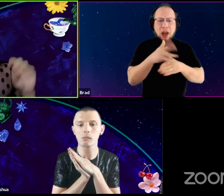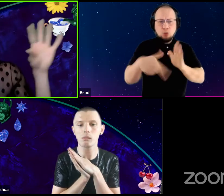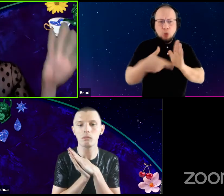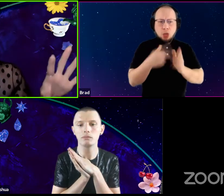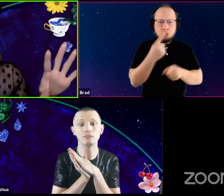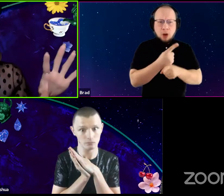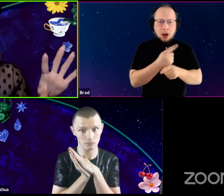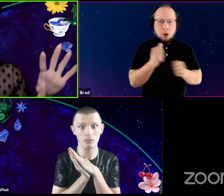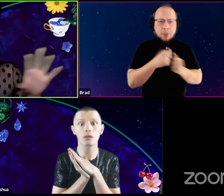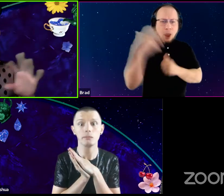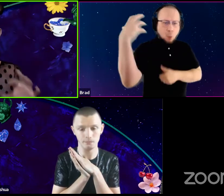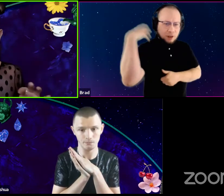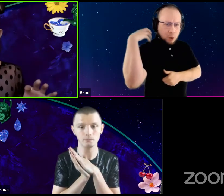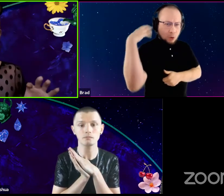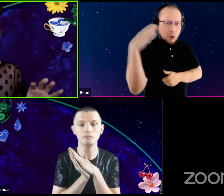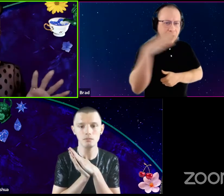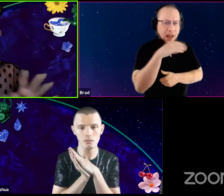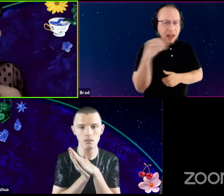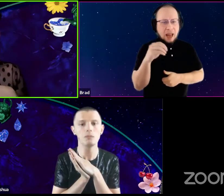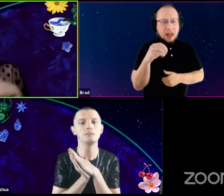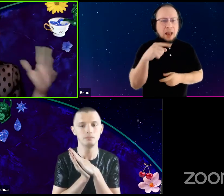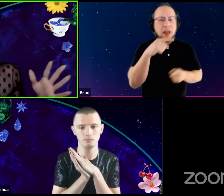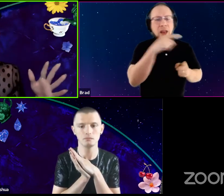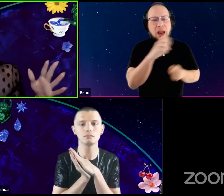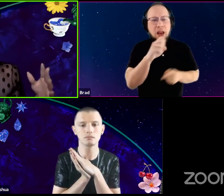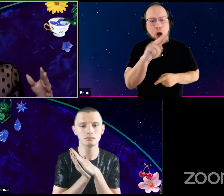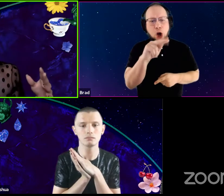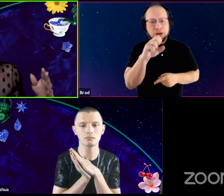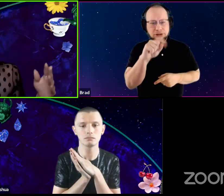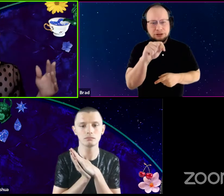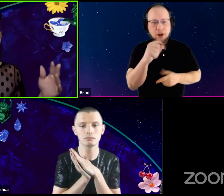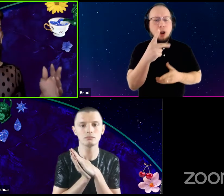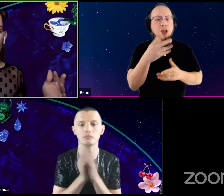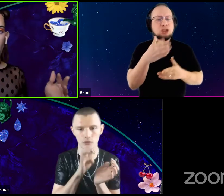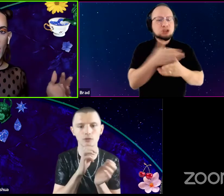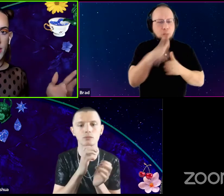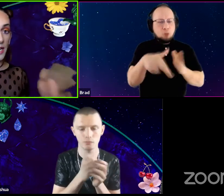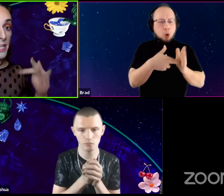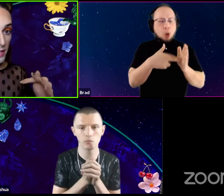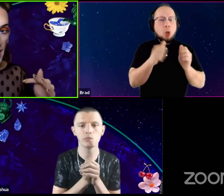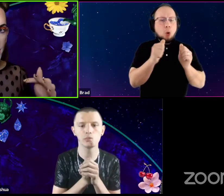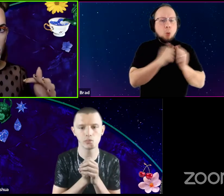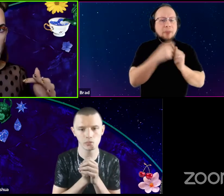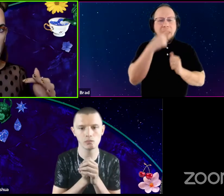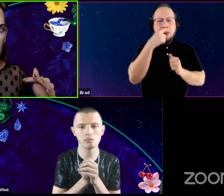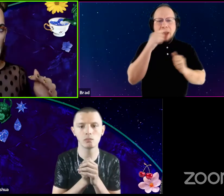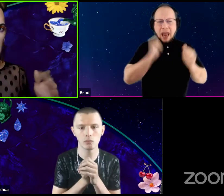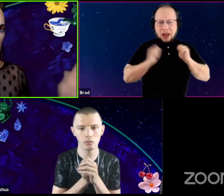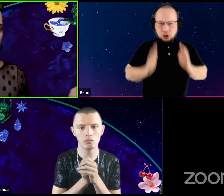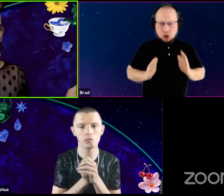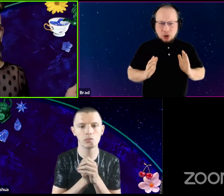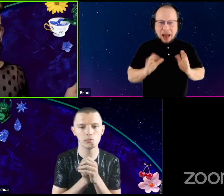Both Quasimodo and Aaron's were both like you're sharing the role, with a hearing actor and also